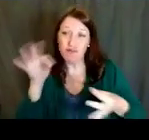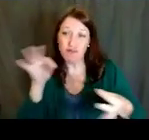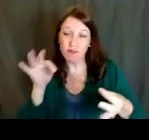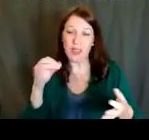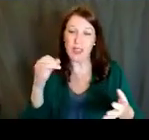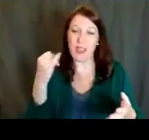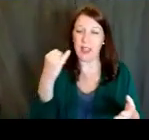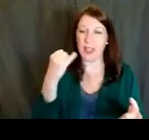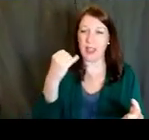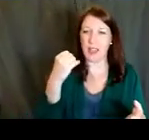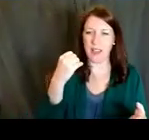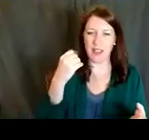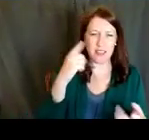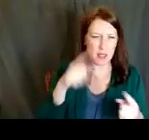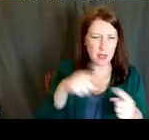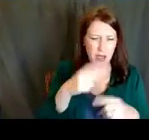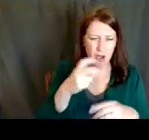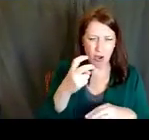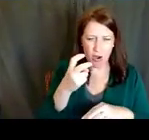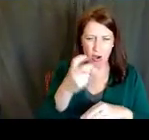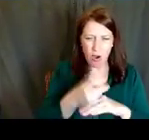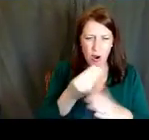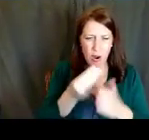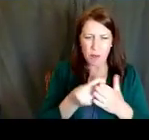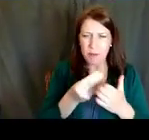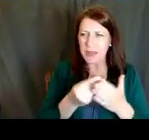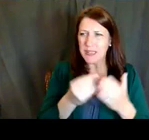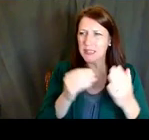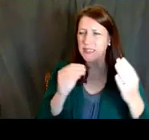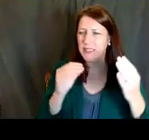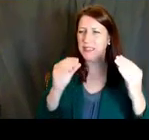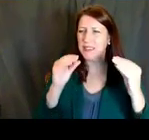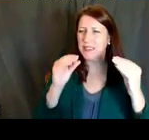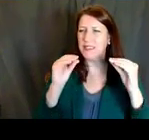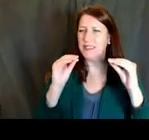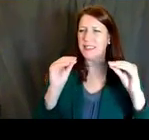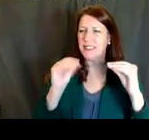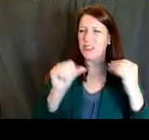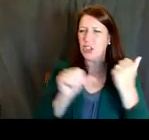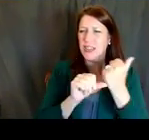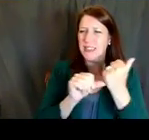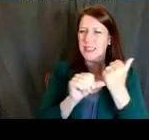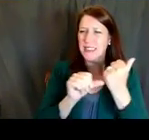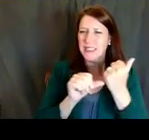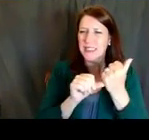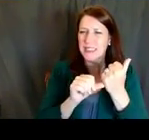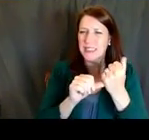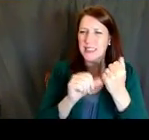it's about a hard money teaching assistant professor position, planning to apply for a K --